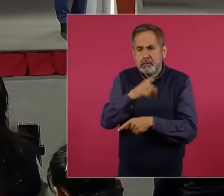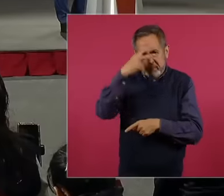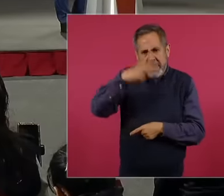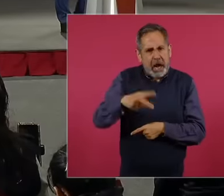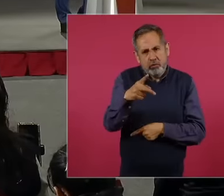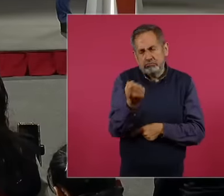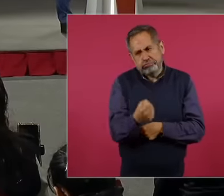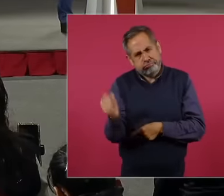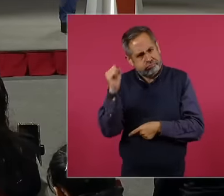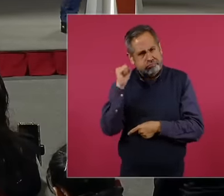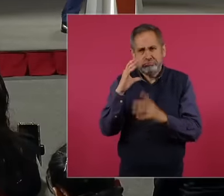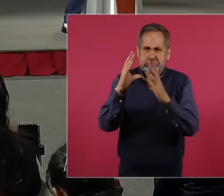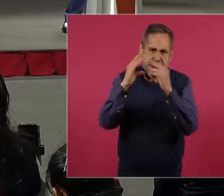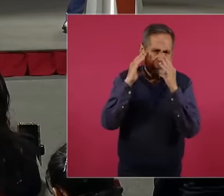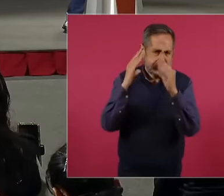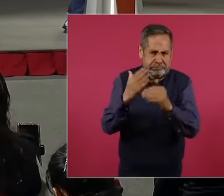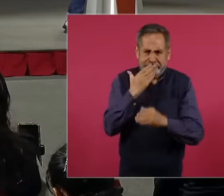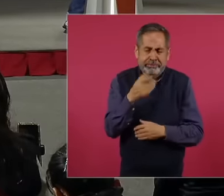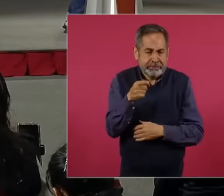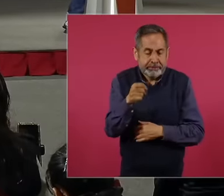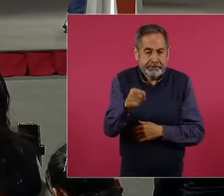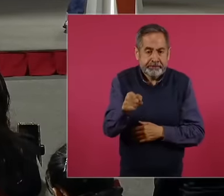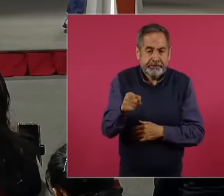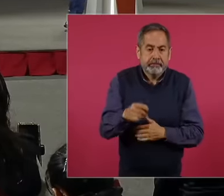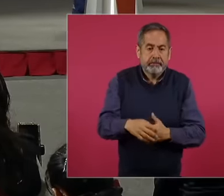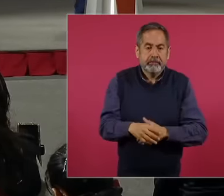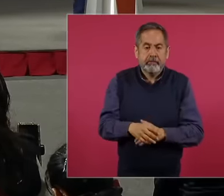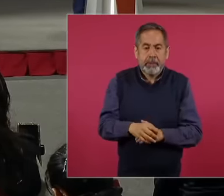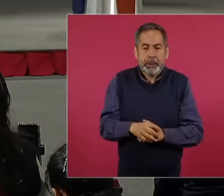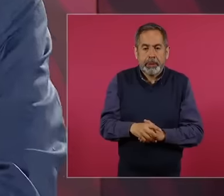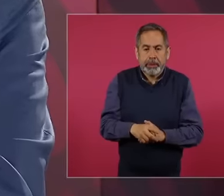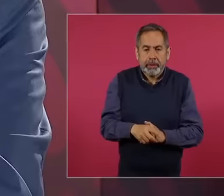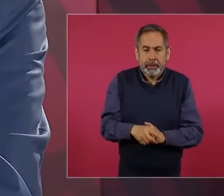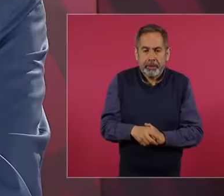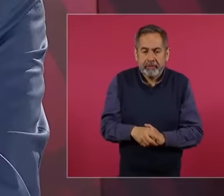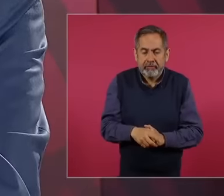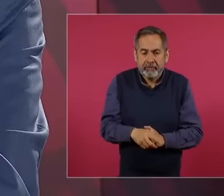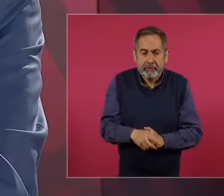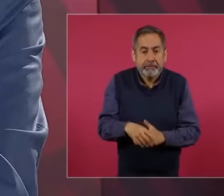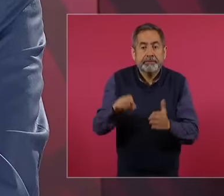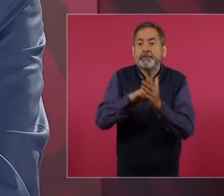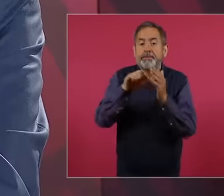For example, González gave me